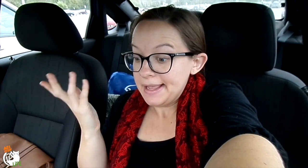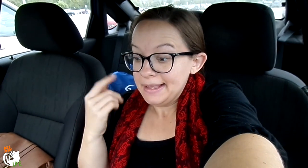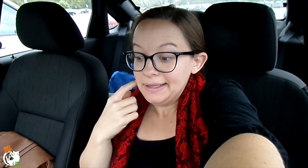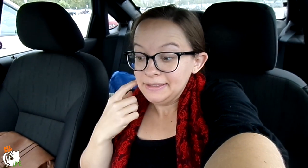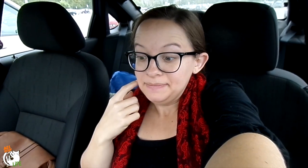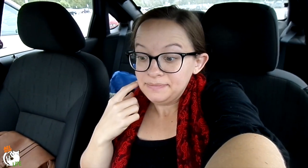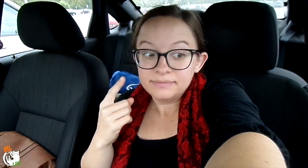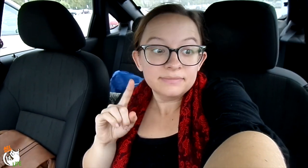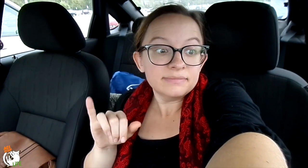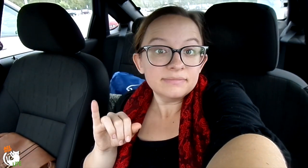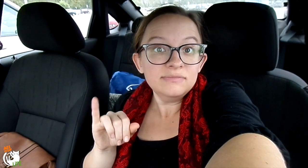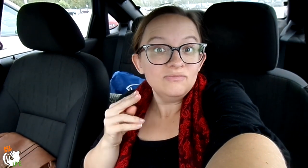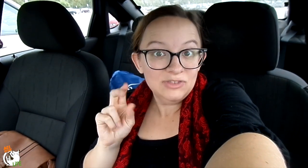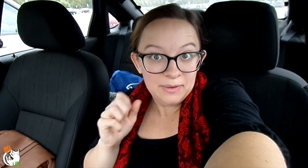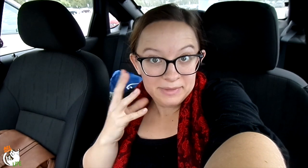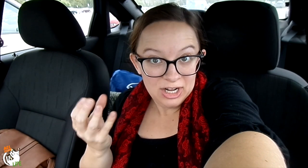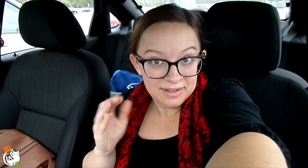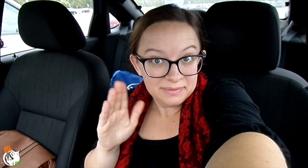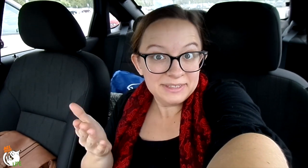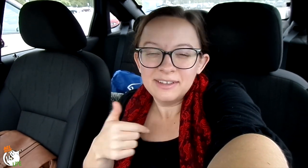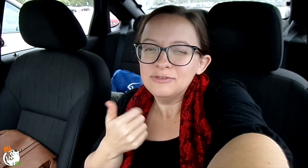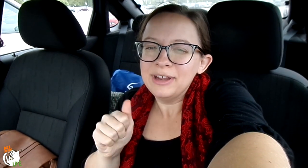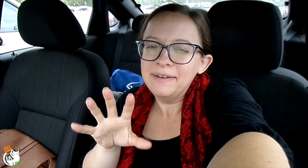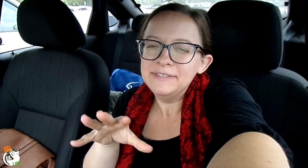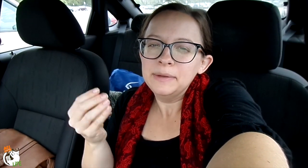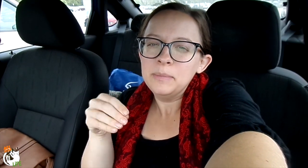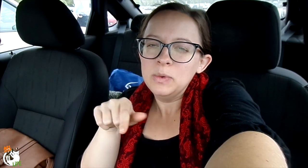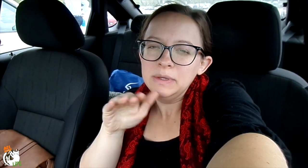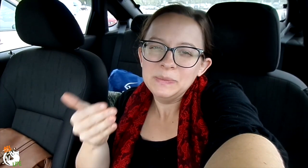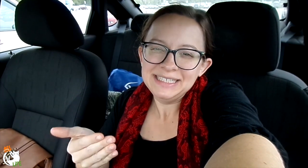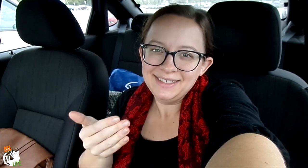Jenna will be gone this weekend.